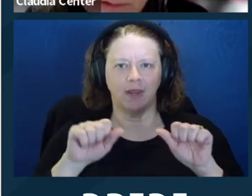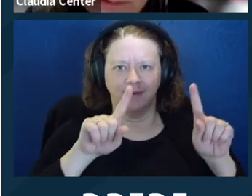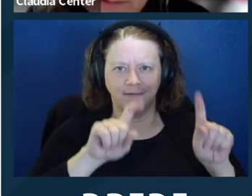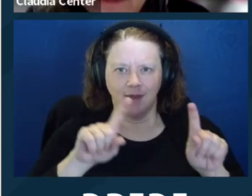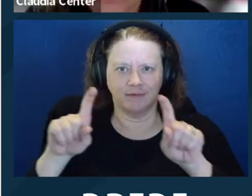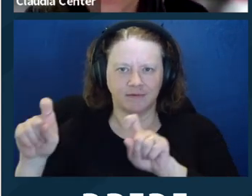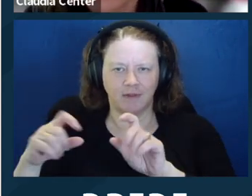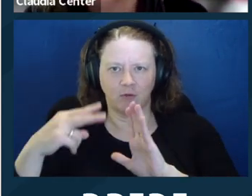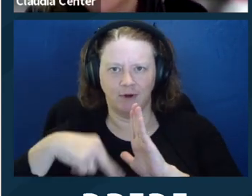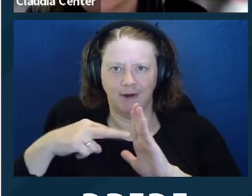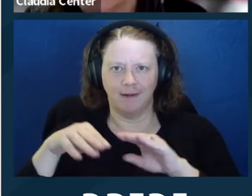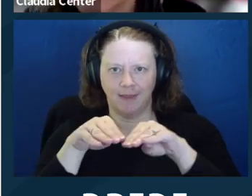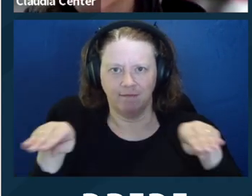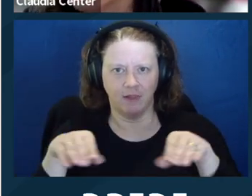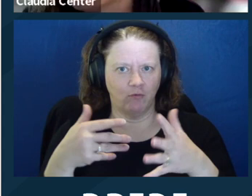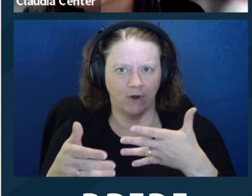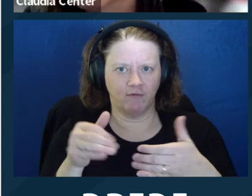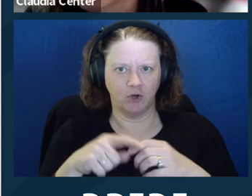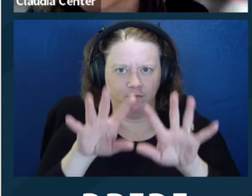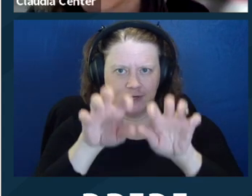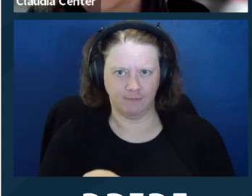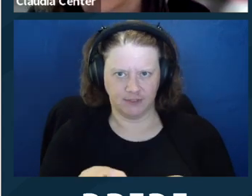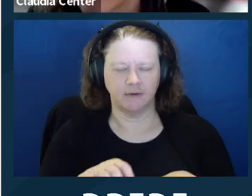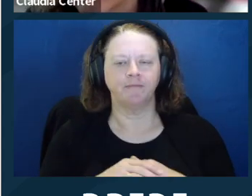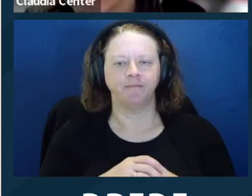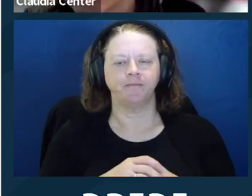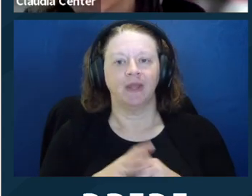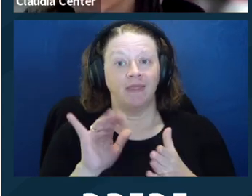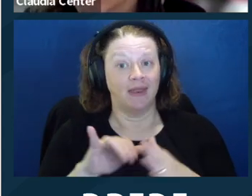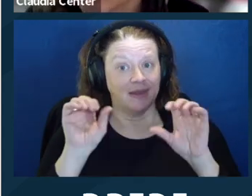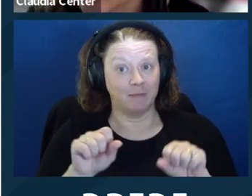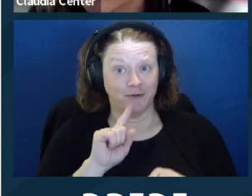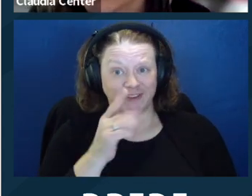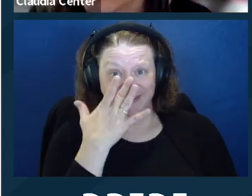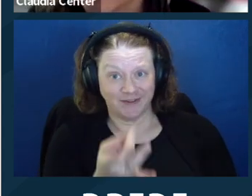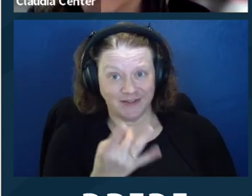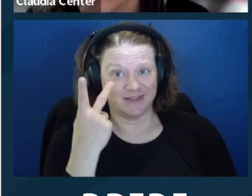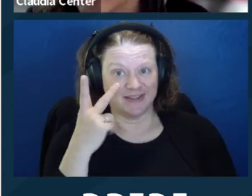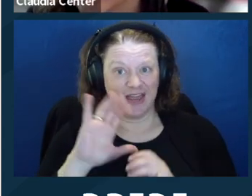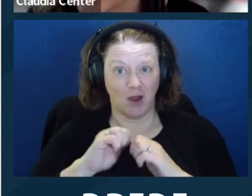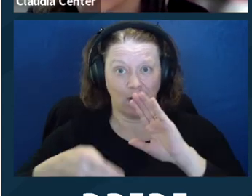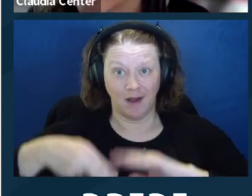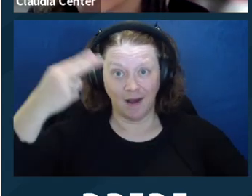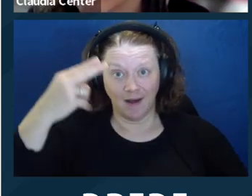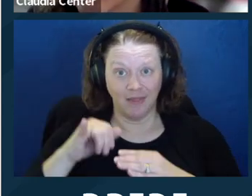to see how high the reading level is for things like retainers or settlement agreements or